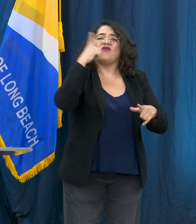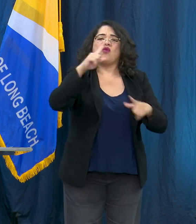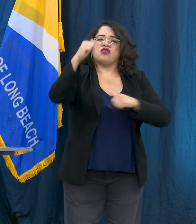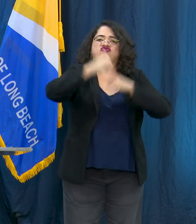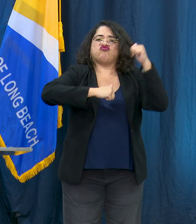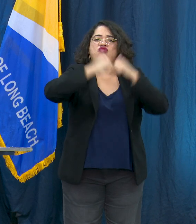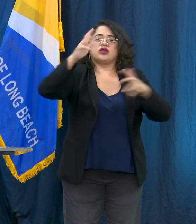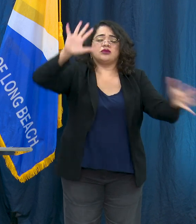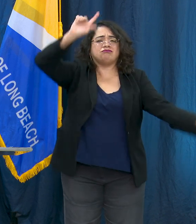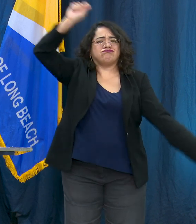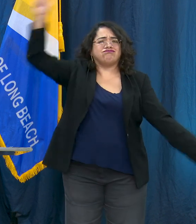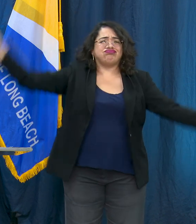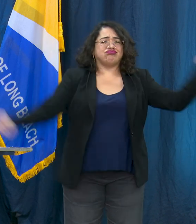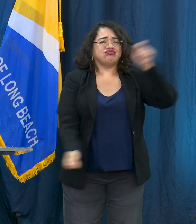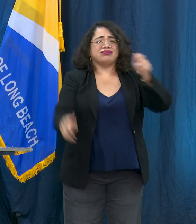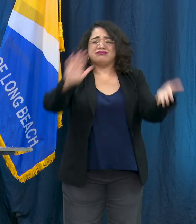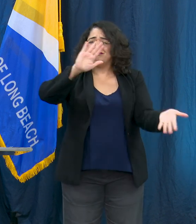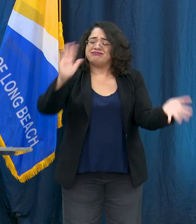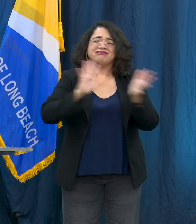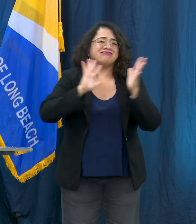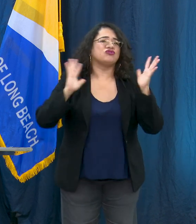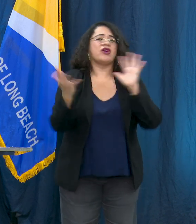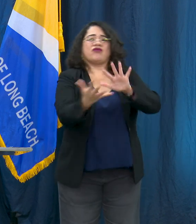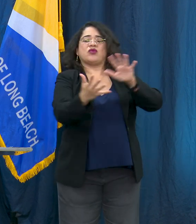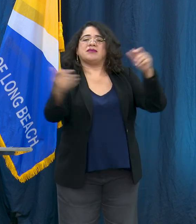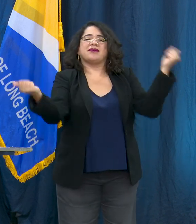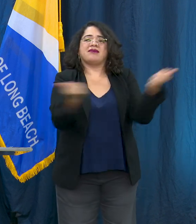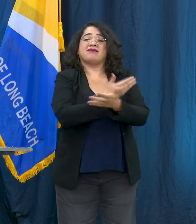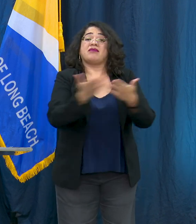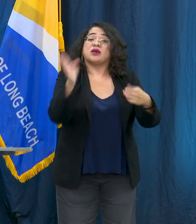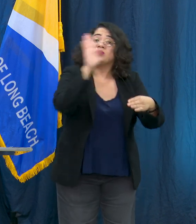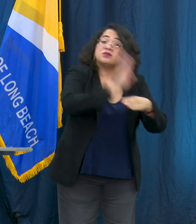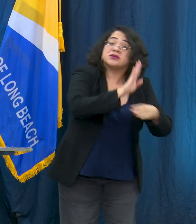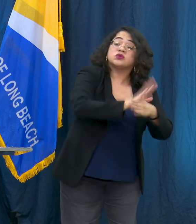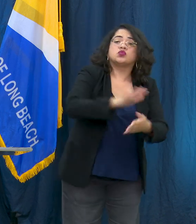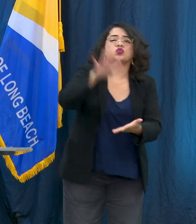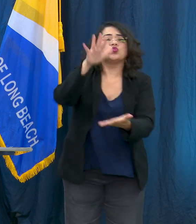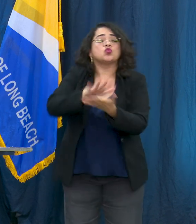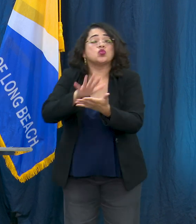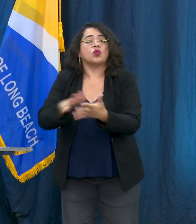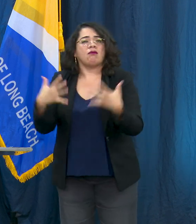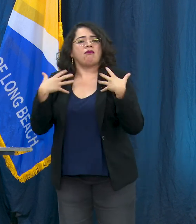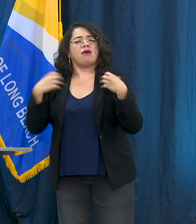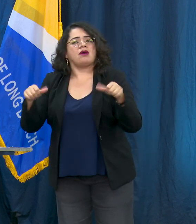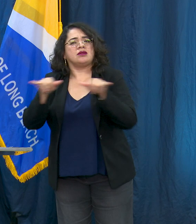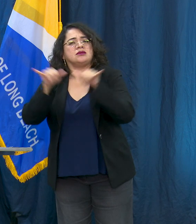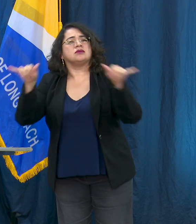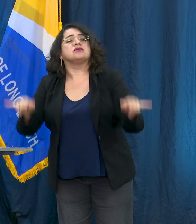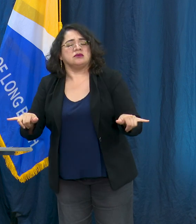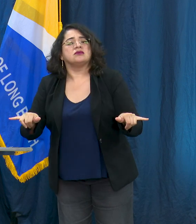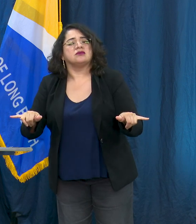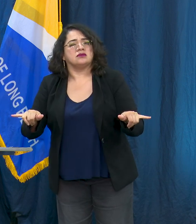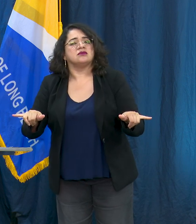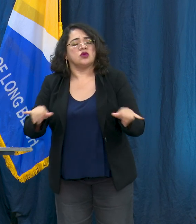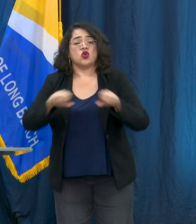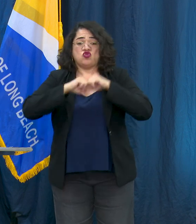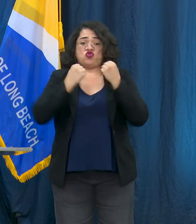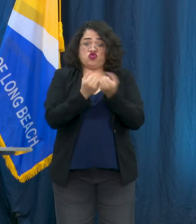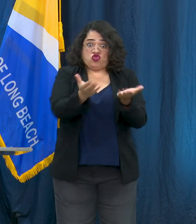everybody. It includes our businesses, it includes our schools, includes our health systems, includes our social service systems, it includes so